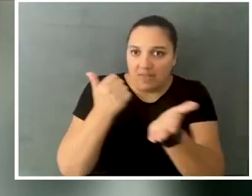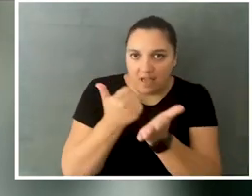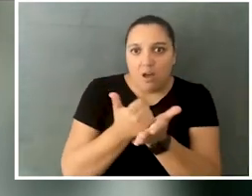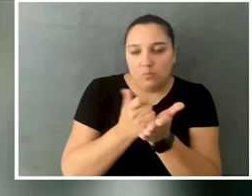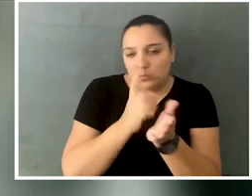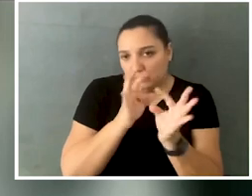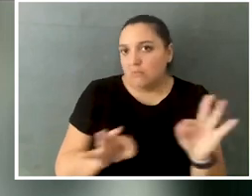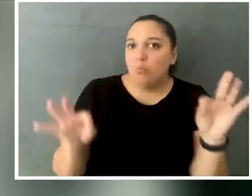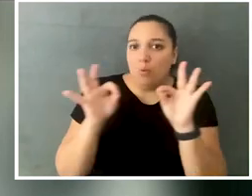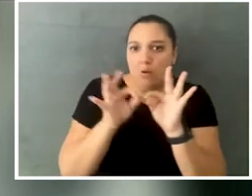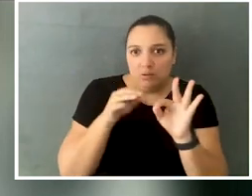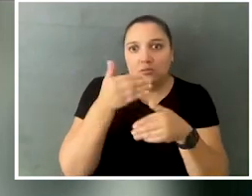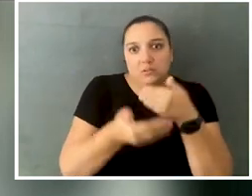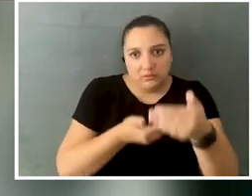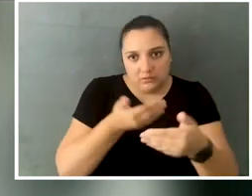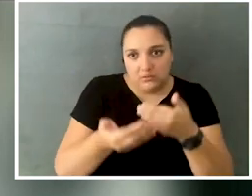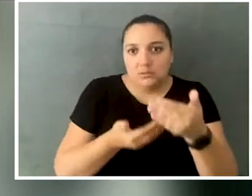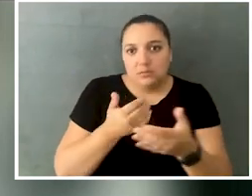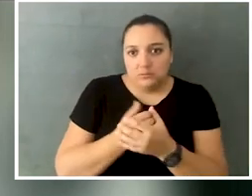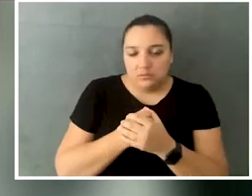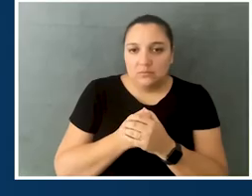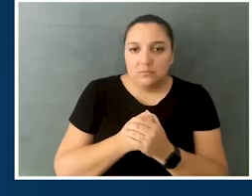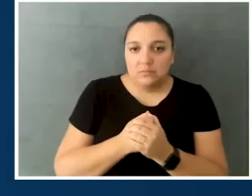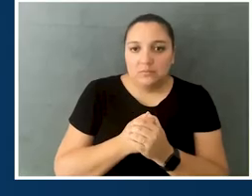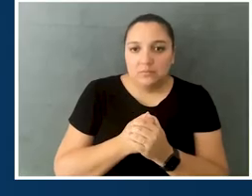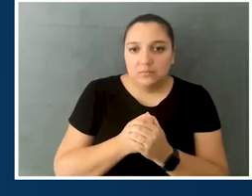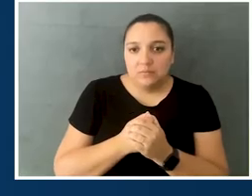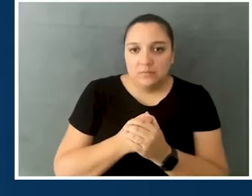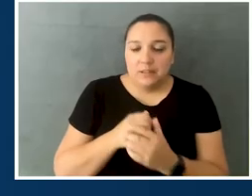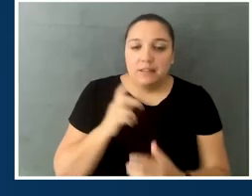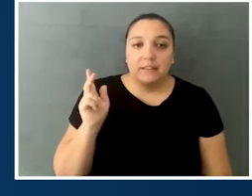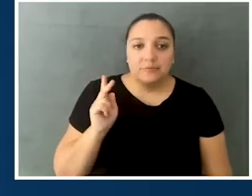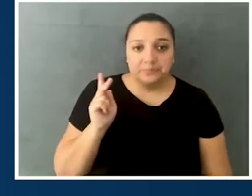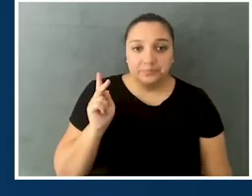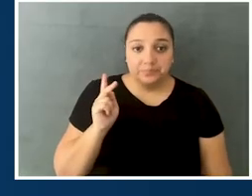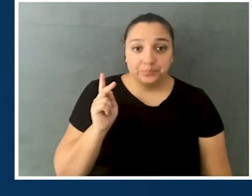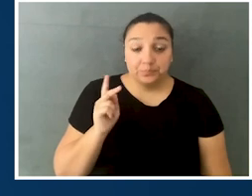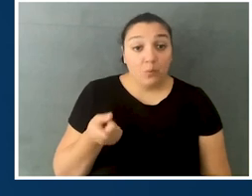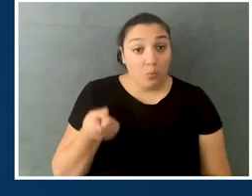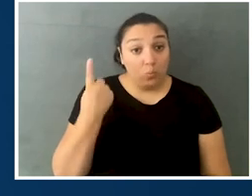are very important steps to take. Well, and one thing that I feel like we've said